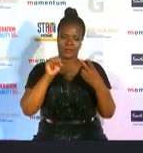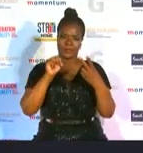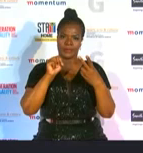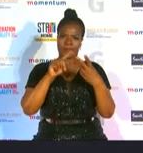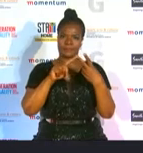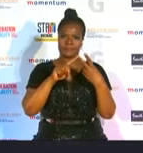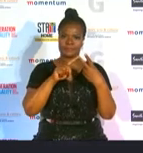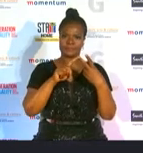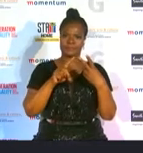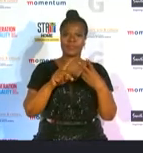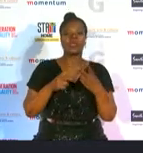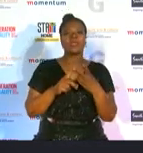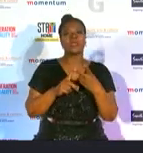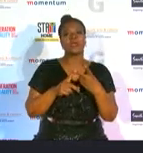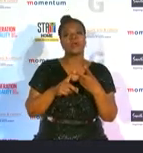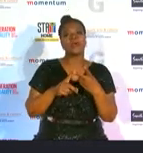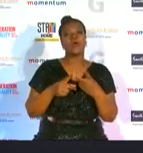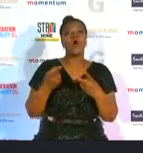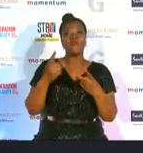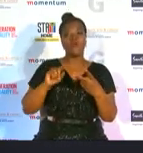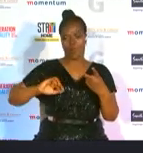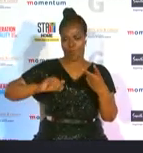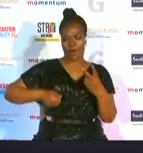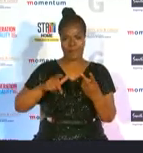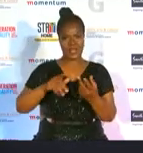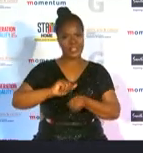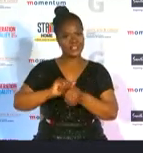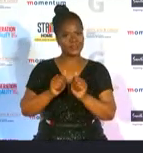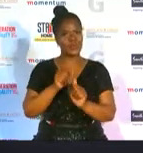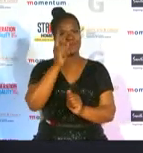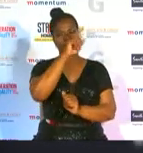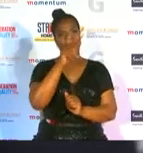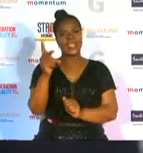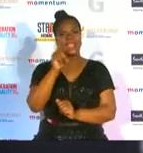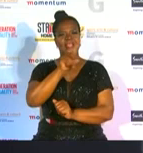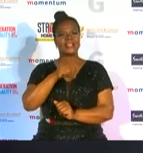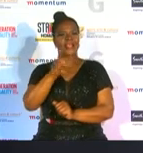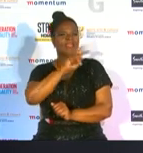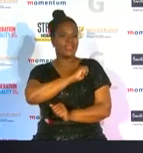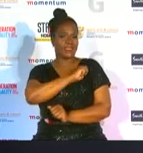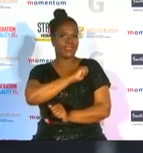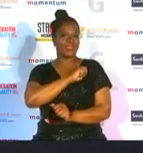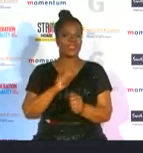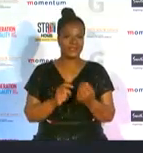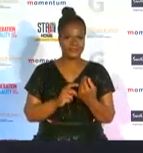room for women in sport in south africa and predominantly in the kwazulu-natal department